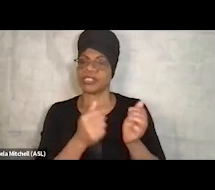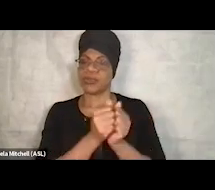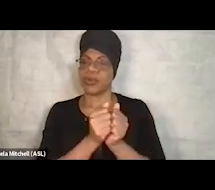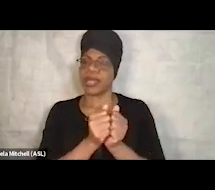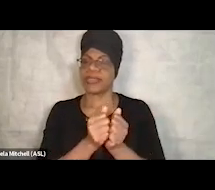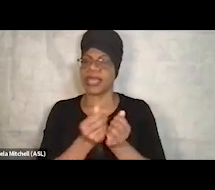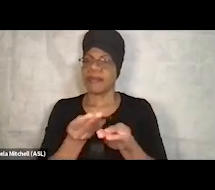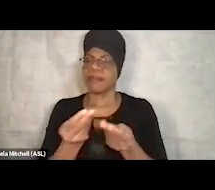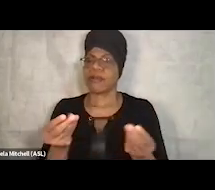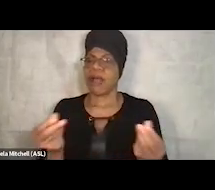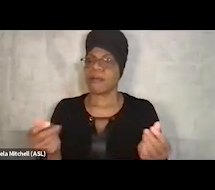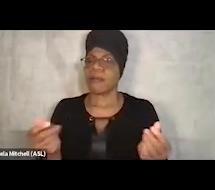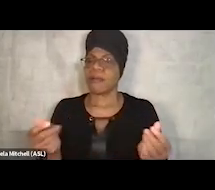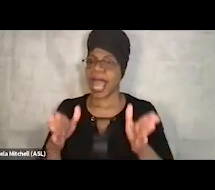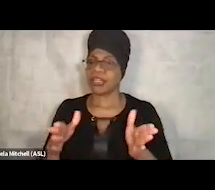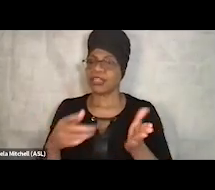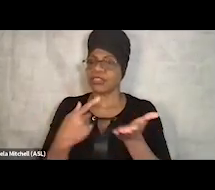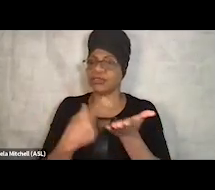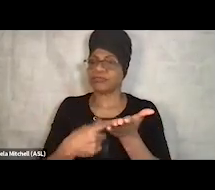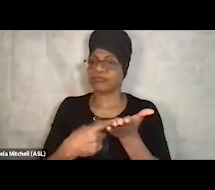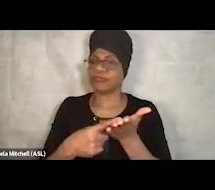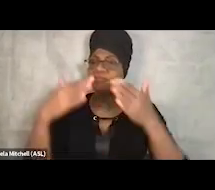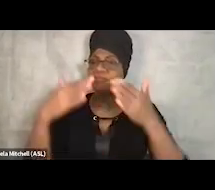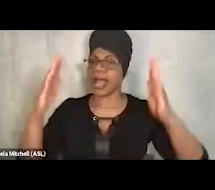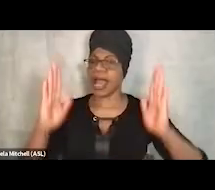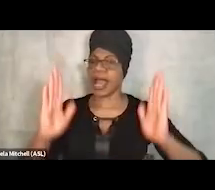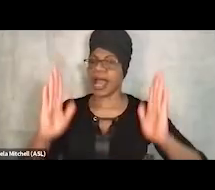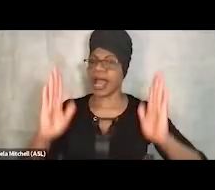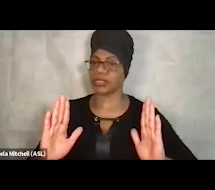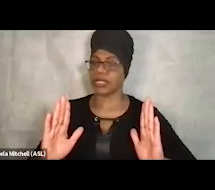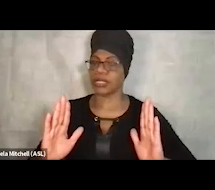so whether it's like an apartment complex like Next Steps